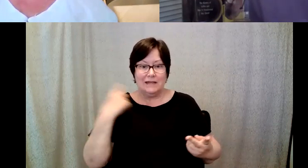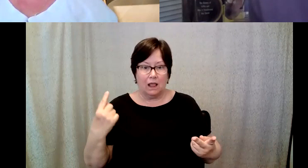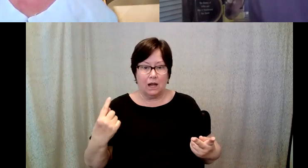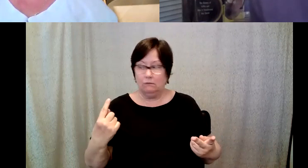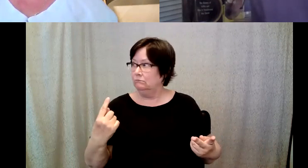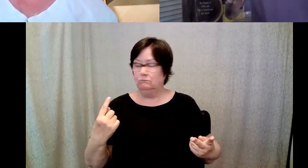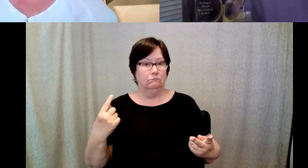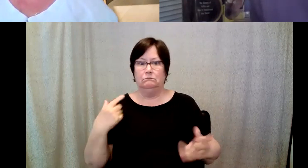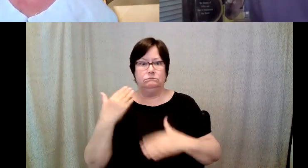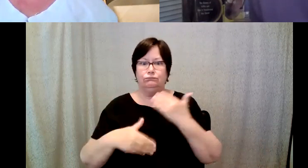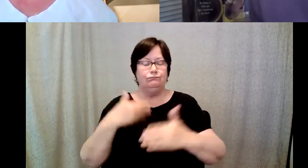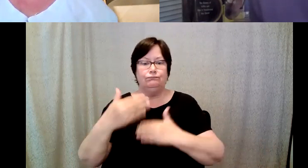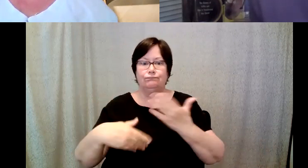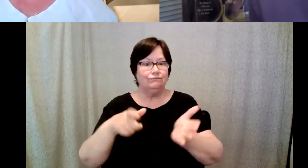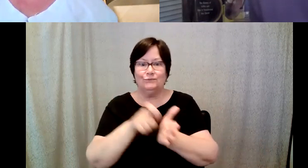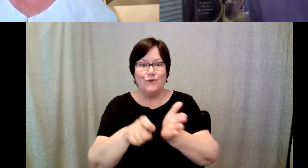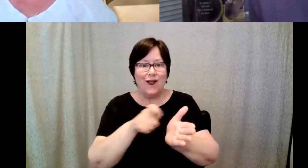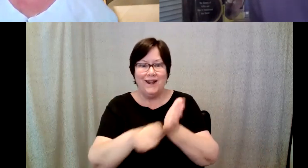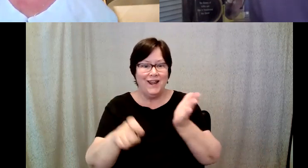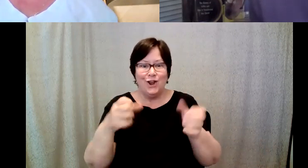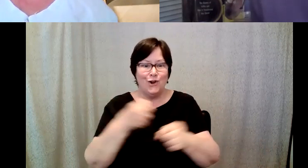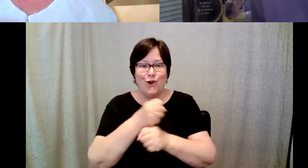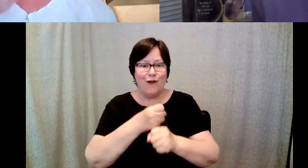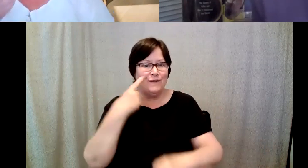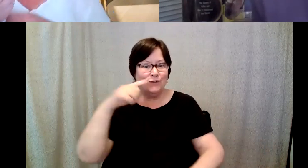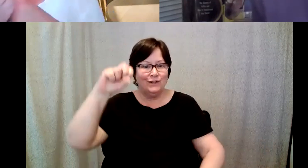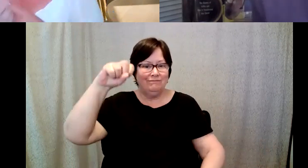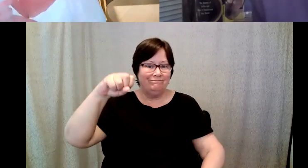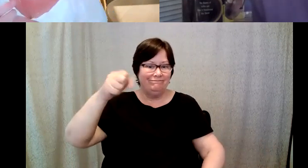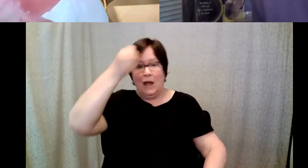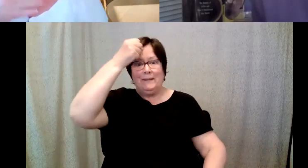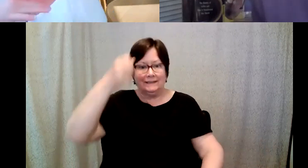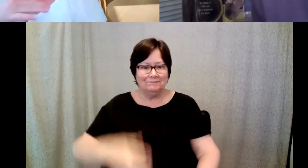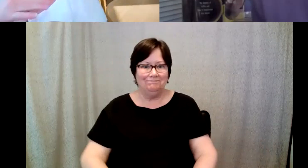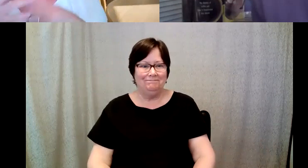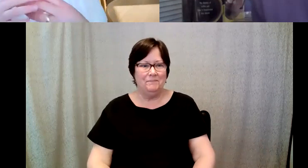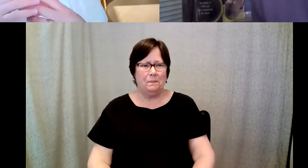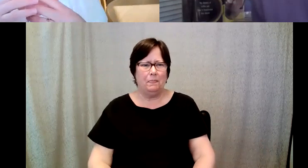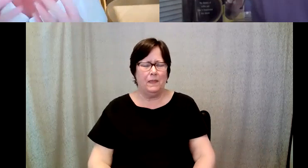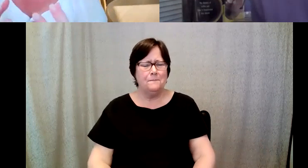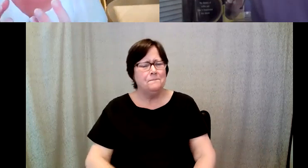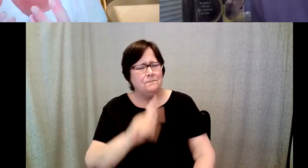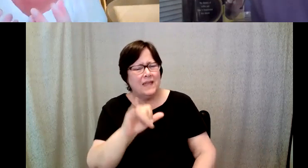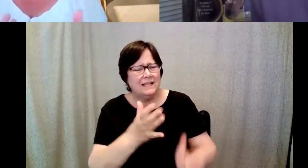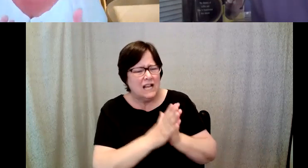way to writing Coffee for Dummies. Kelly Redder: So were you given any specific directives or.